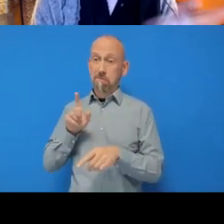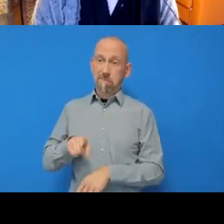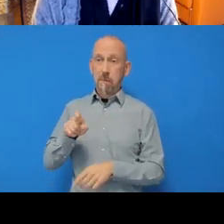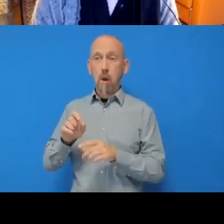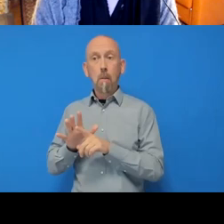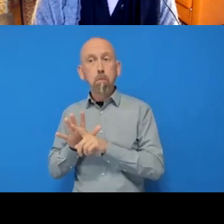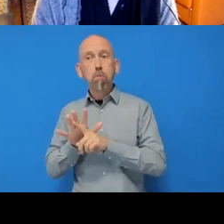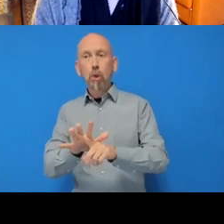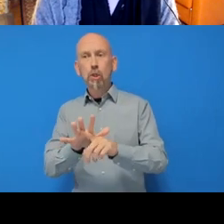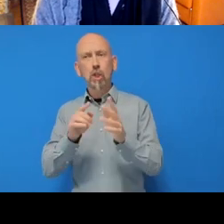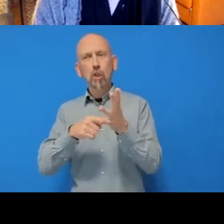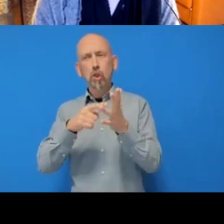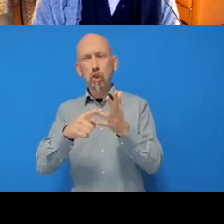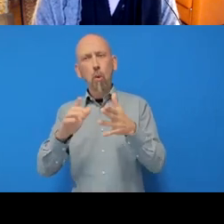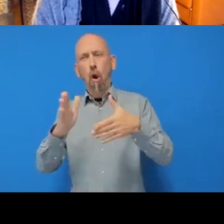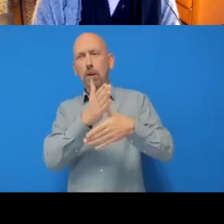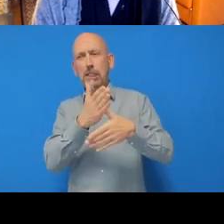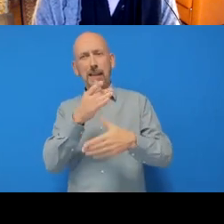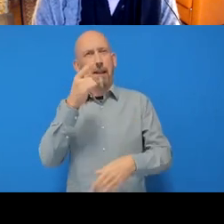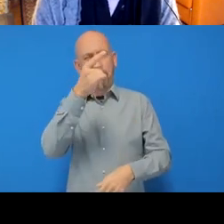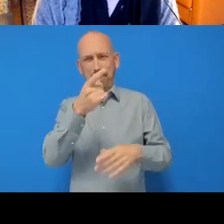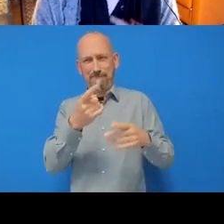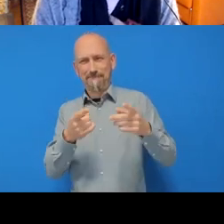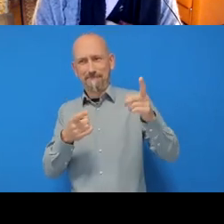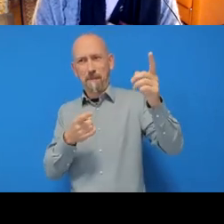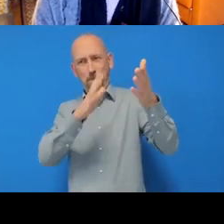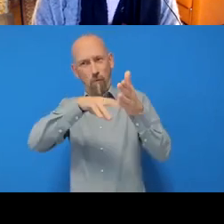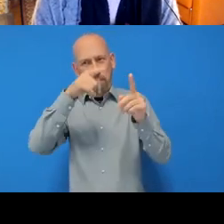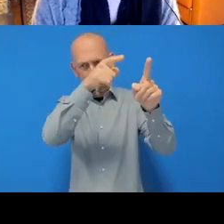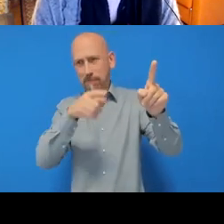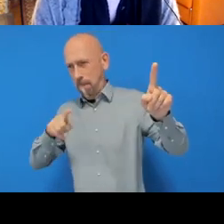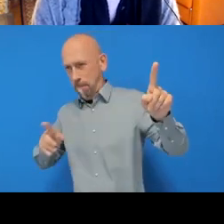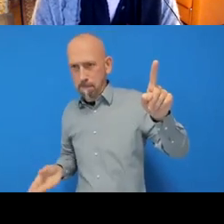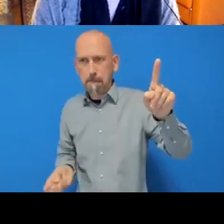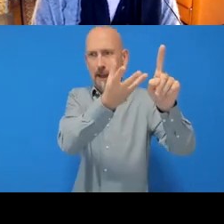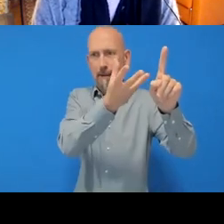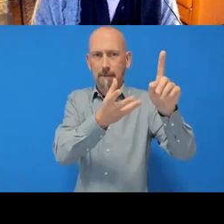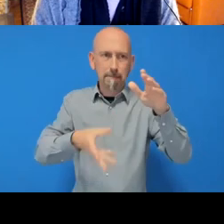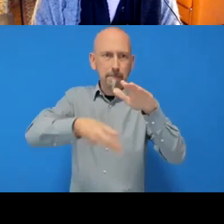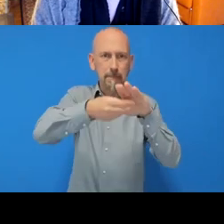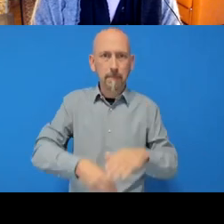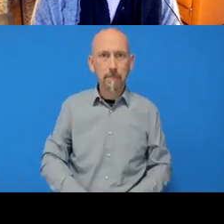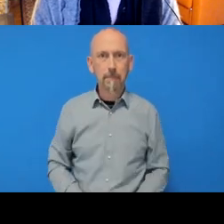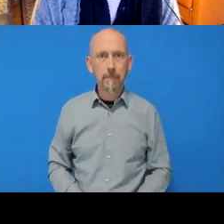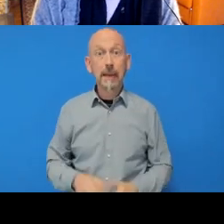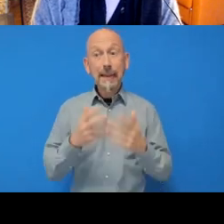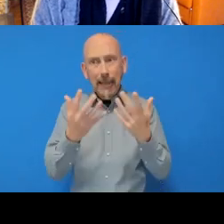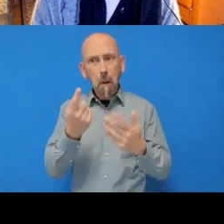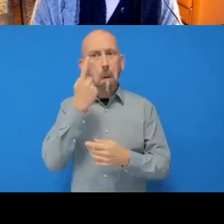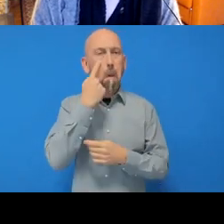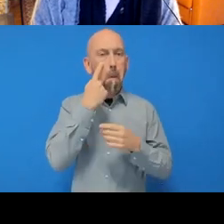because it originated on GitHub in the cloud, okay? Now when I refresh here,